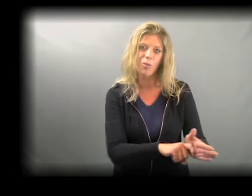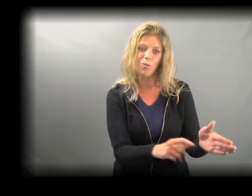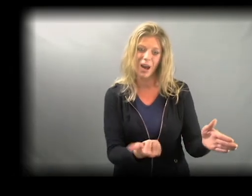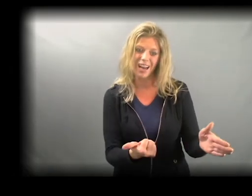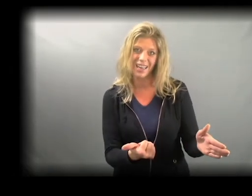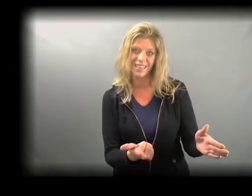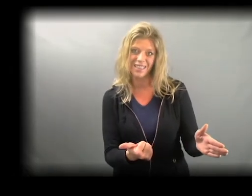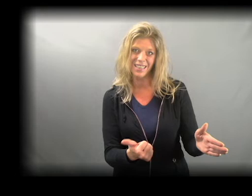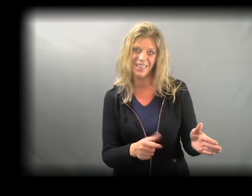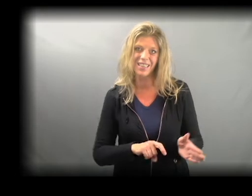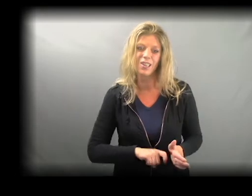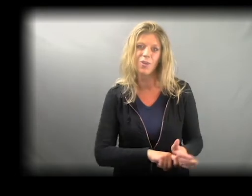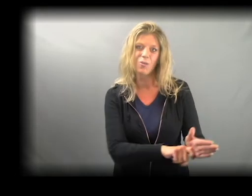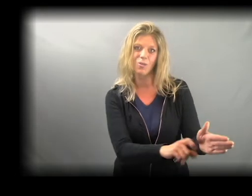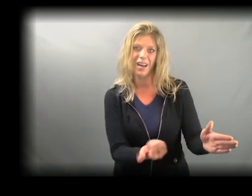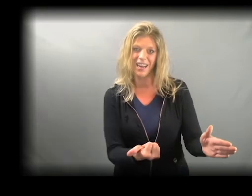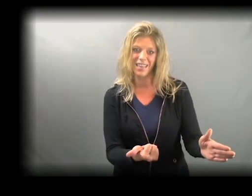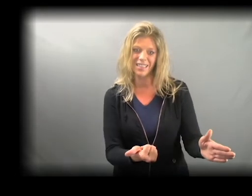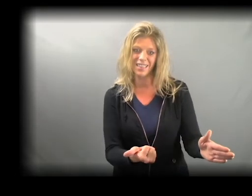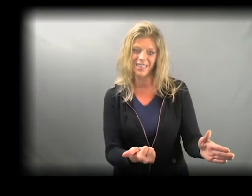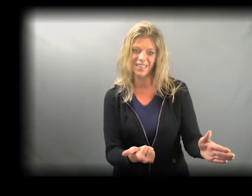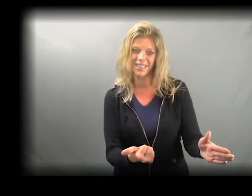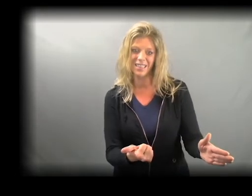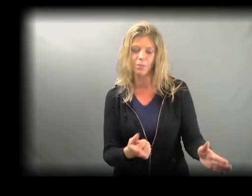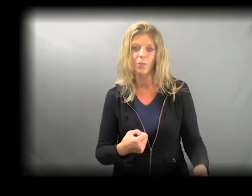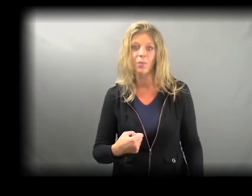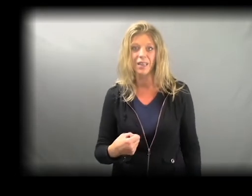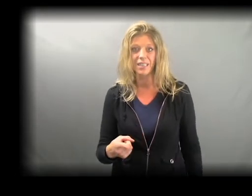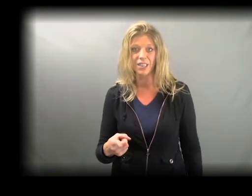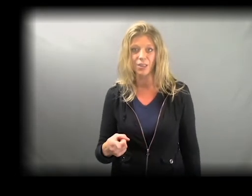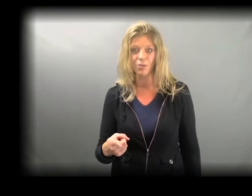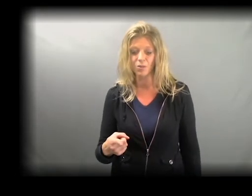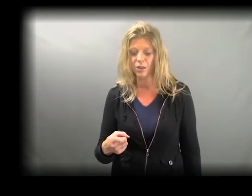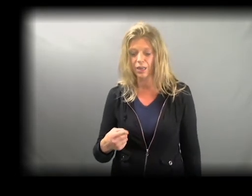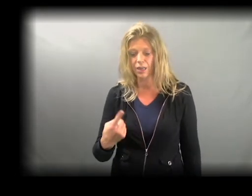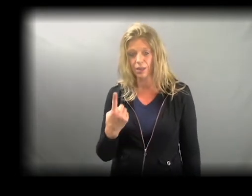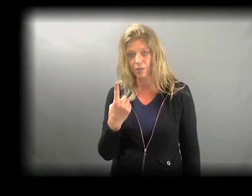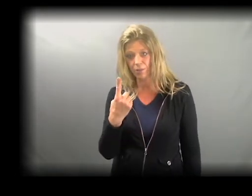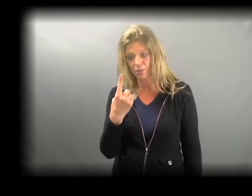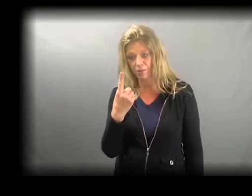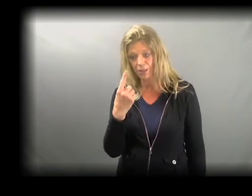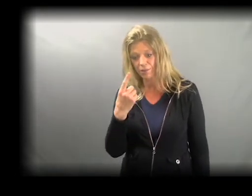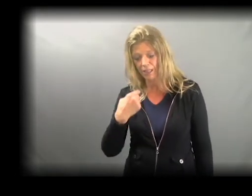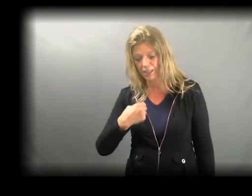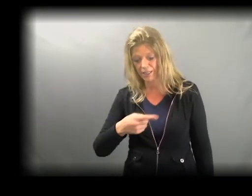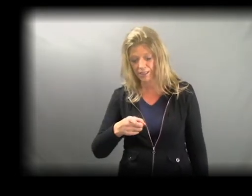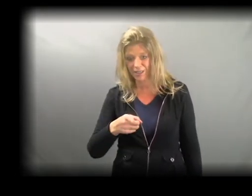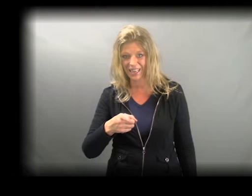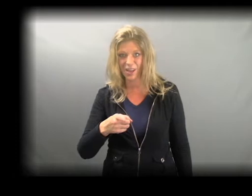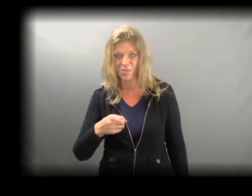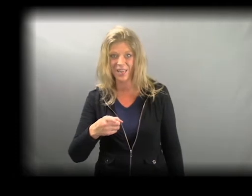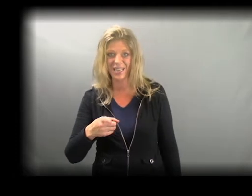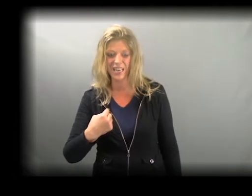RIDES TO Your first finger just goes out a bit.